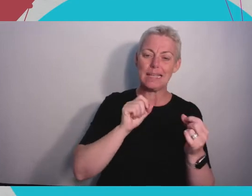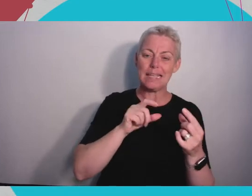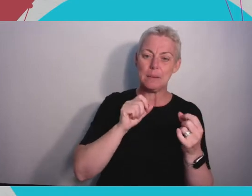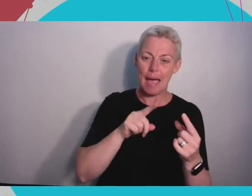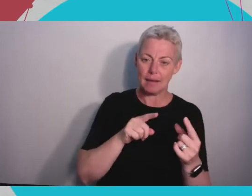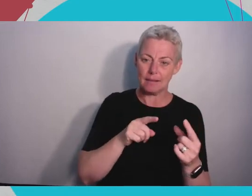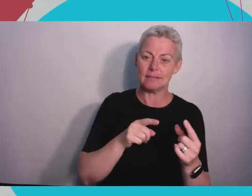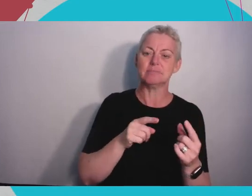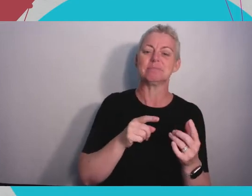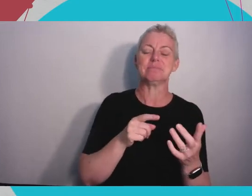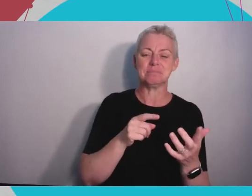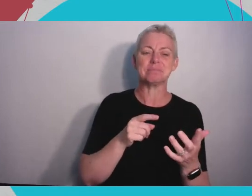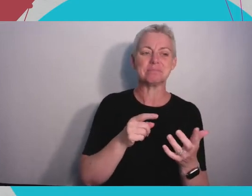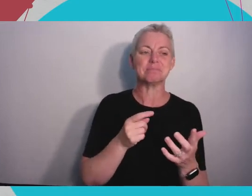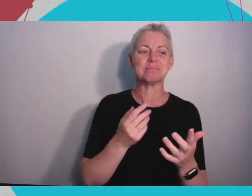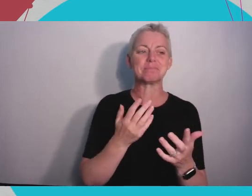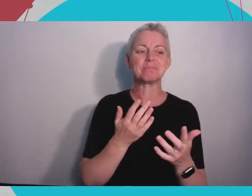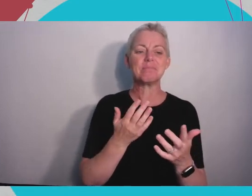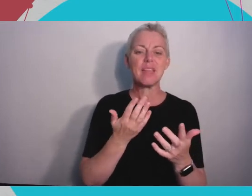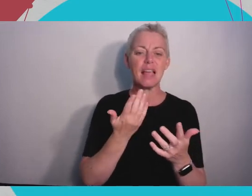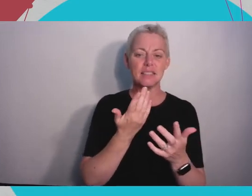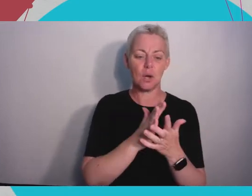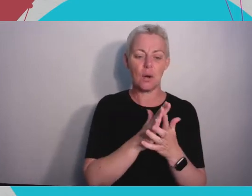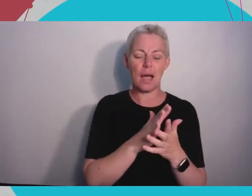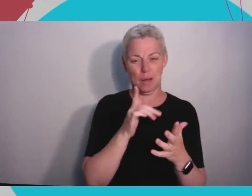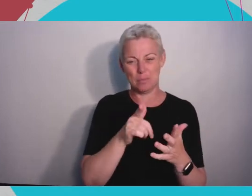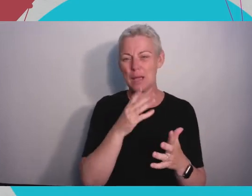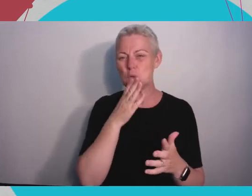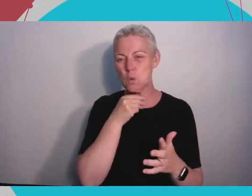up their LinkedIn profile for their email address. I just type it in: no, this one,